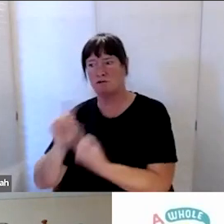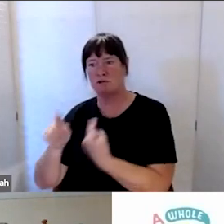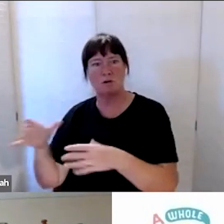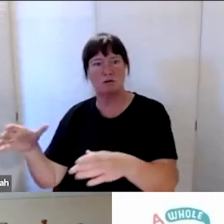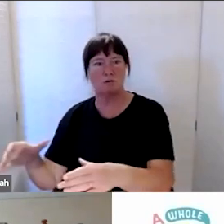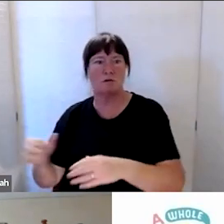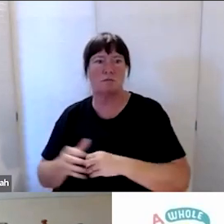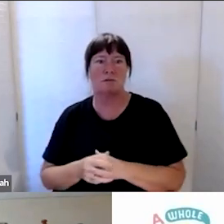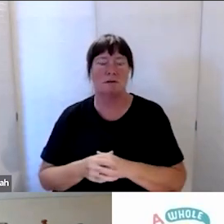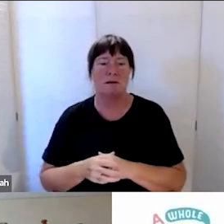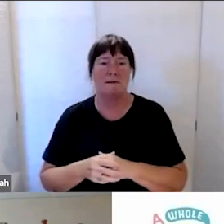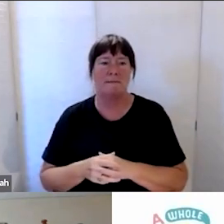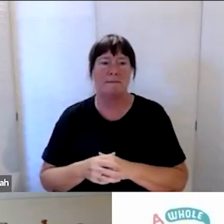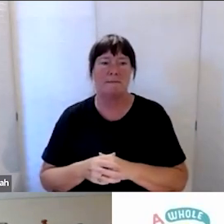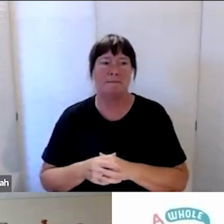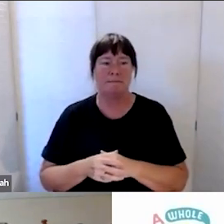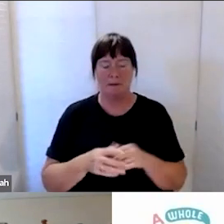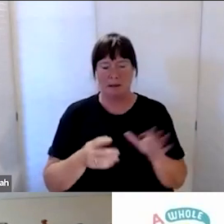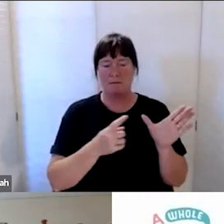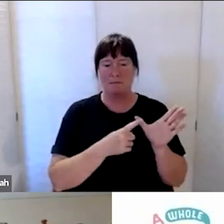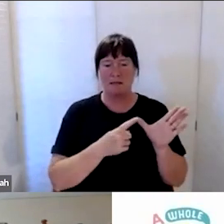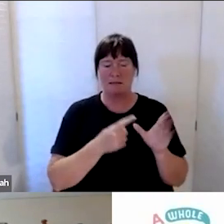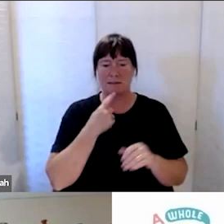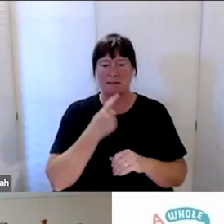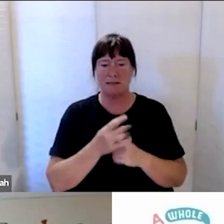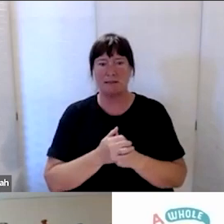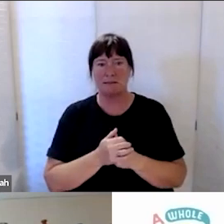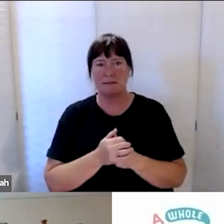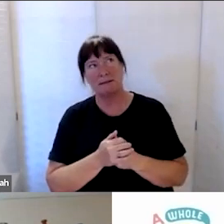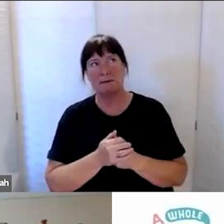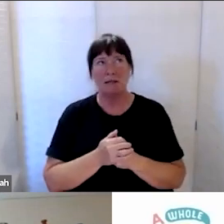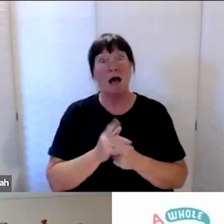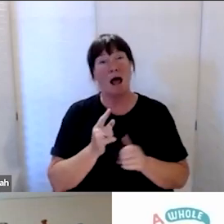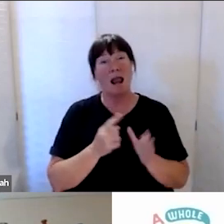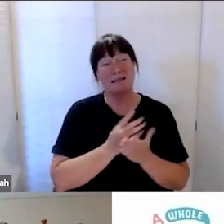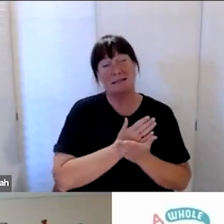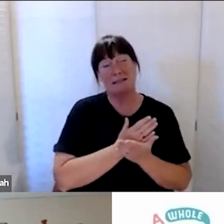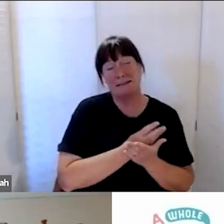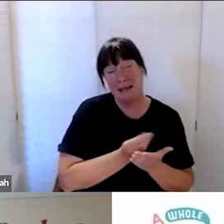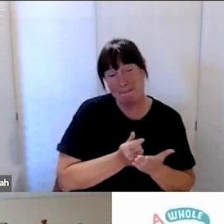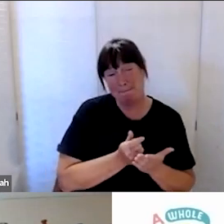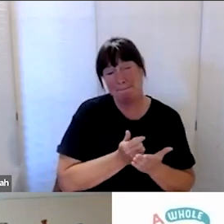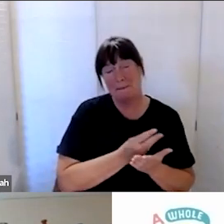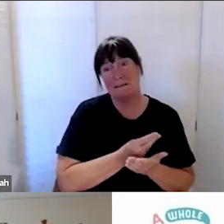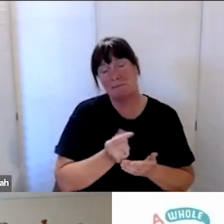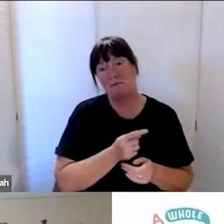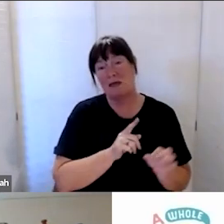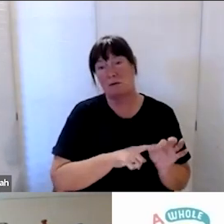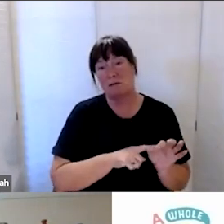Amanda speaking, I’ll answer some of that question. So there is a centralised list